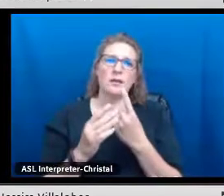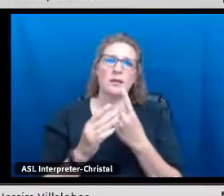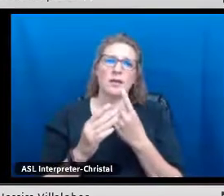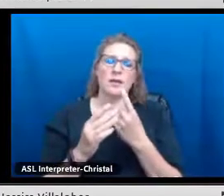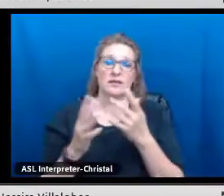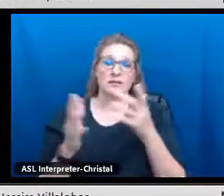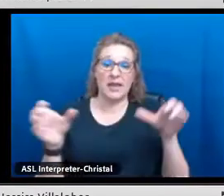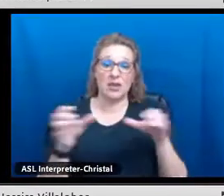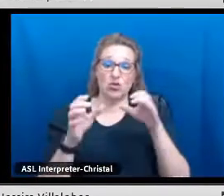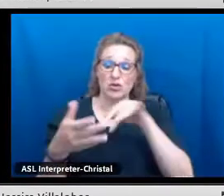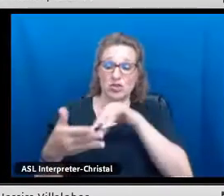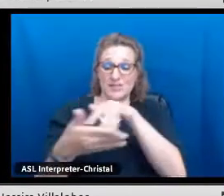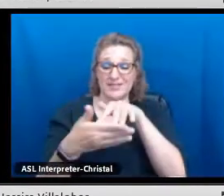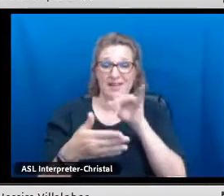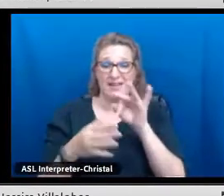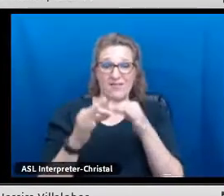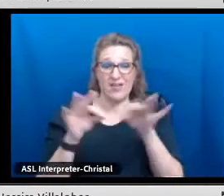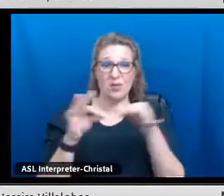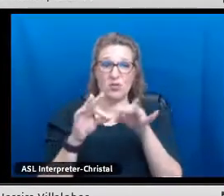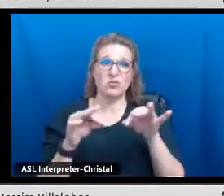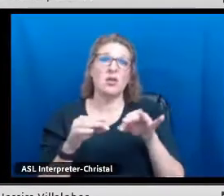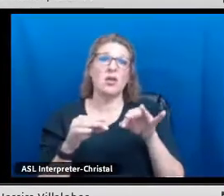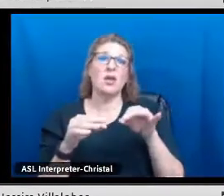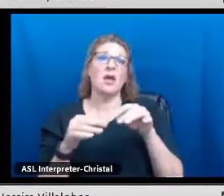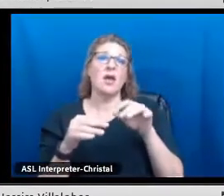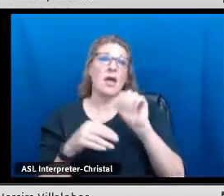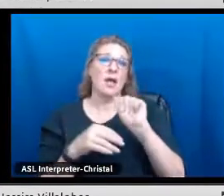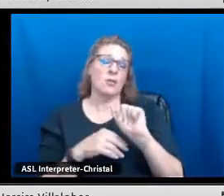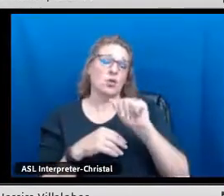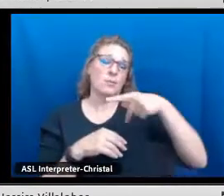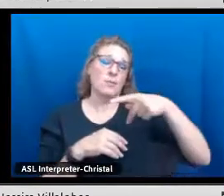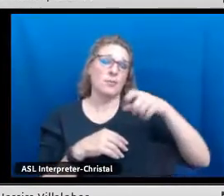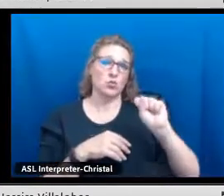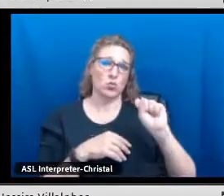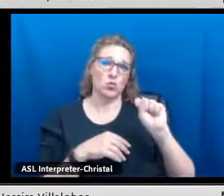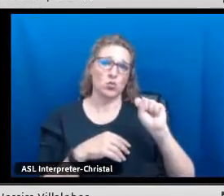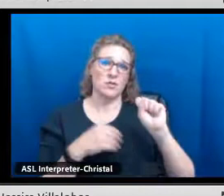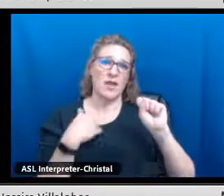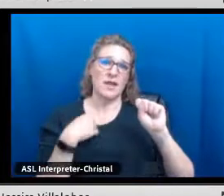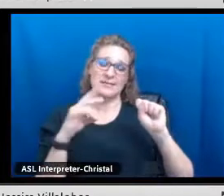some of these but one of the goals is definitely to encourage the study of language.